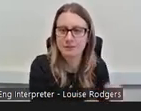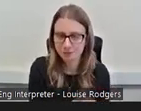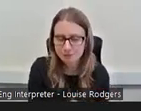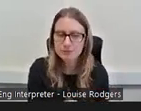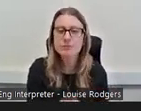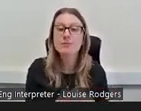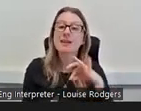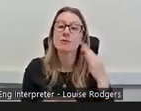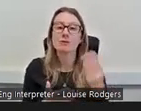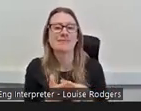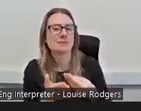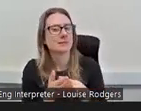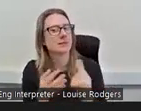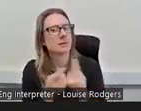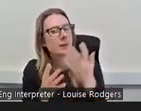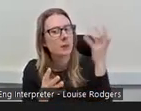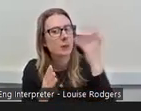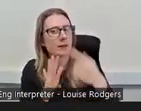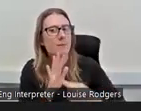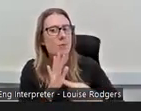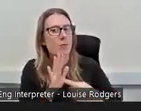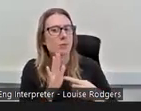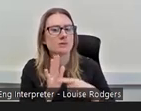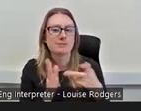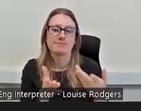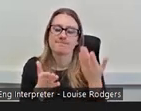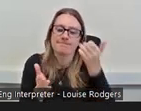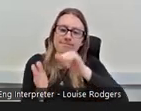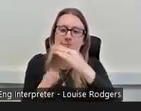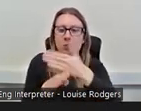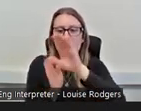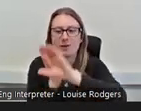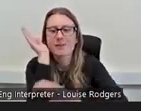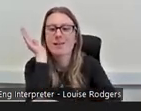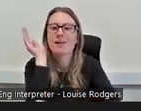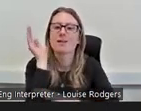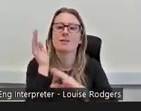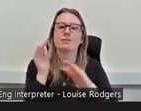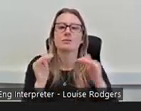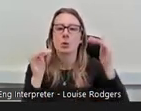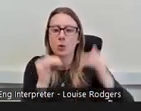is relatively important. You know, working class, low-income, single-parent families, it's really